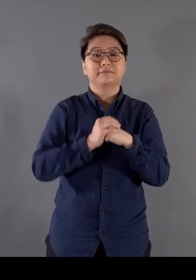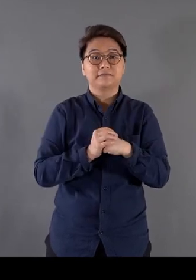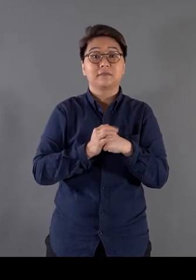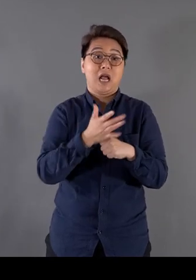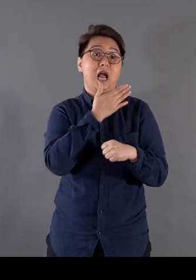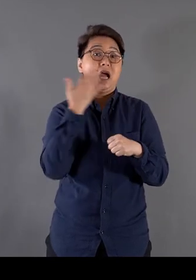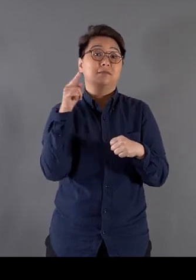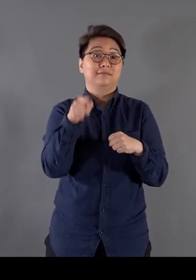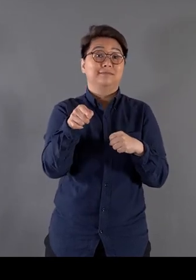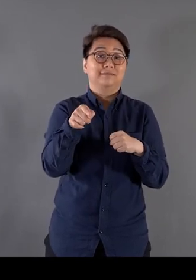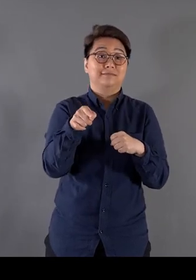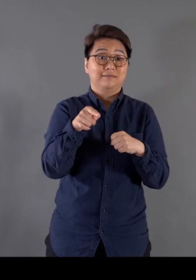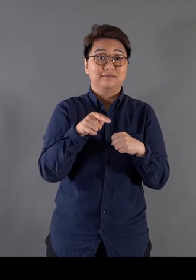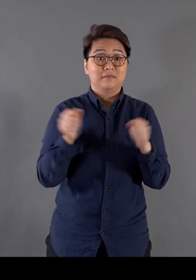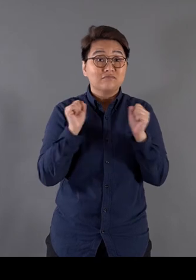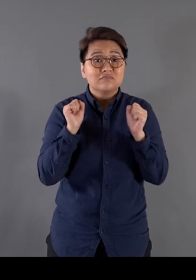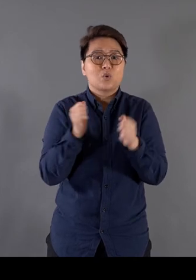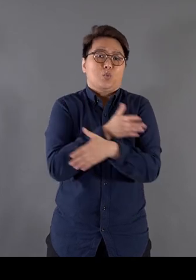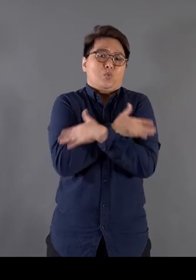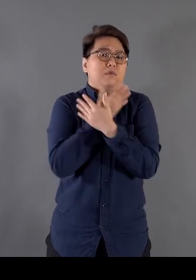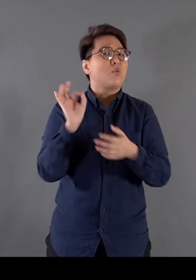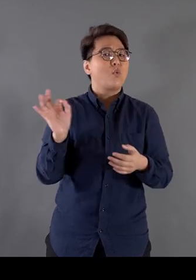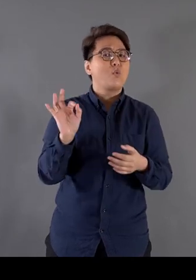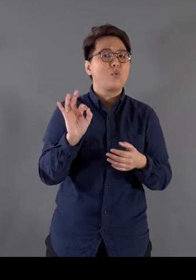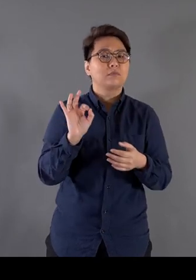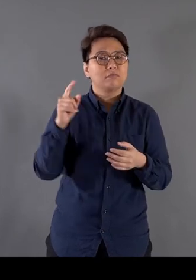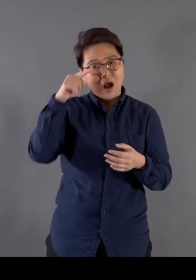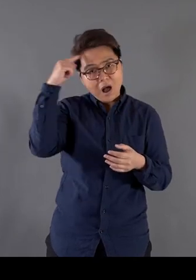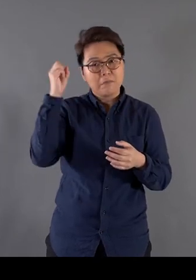However, the colours are not warm/cool, but related to black/white